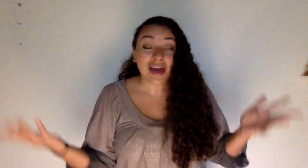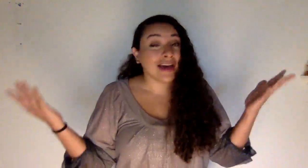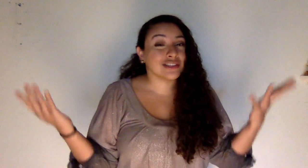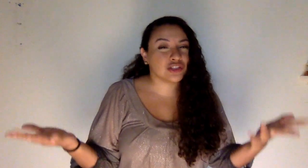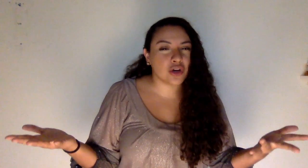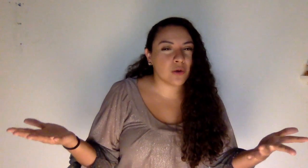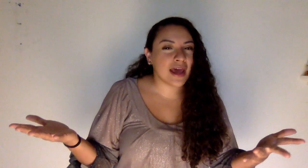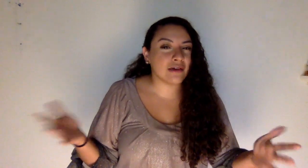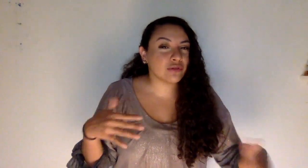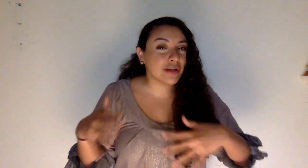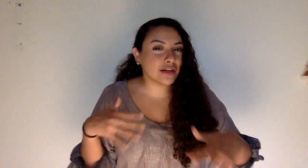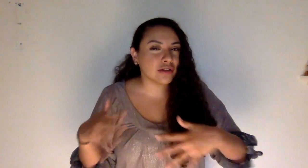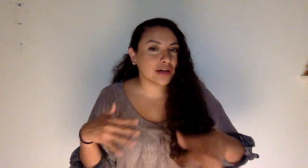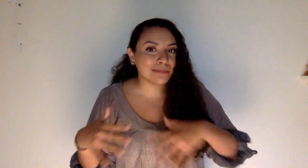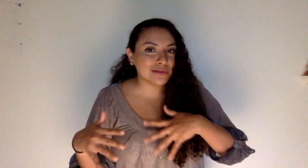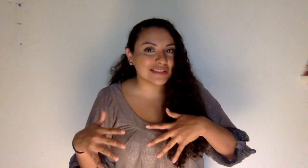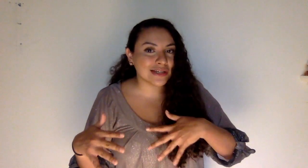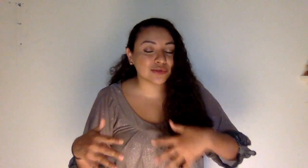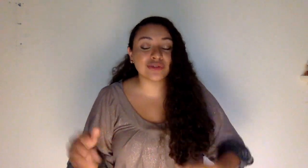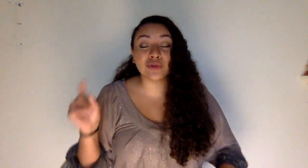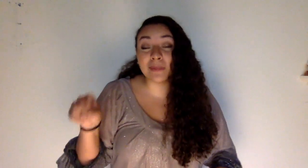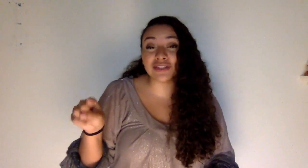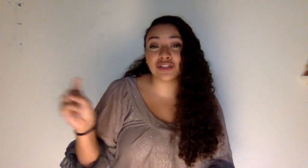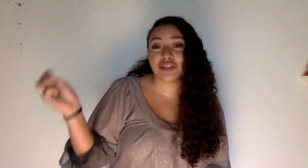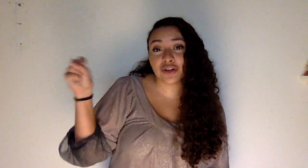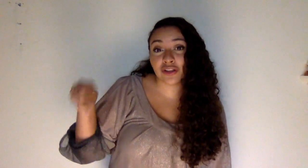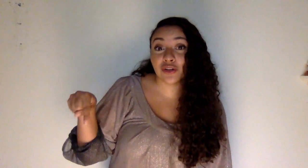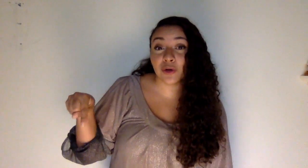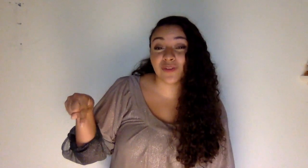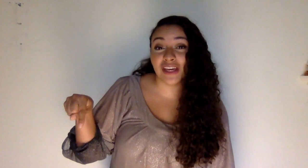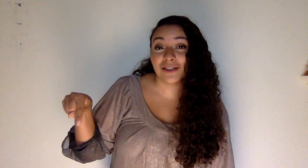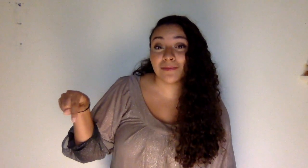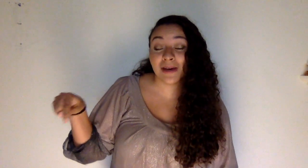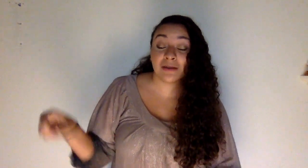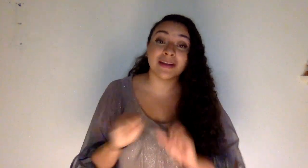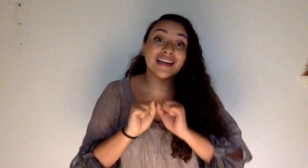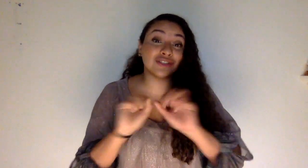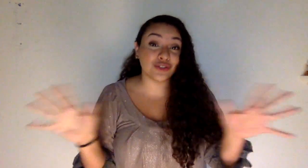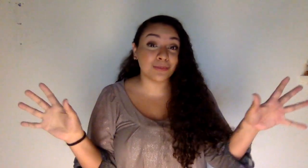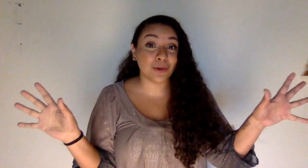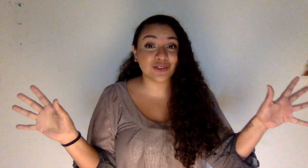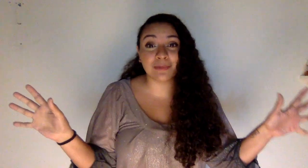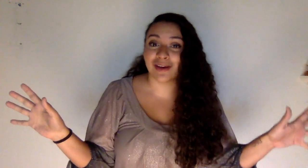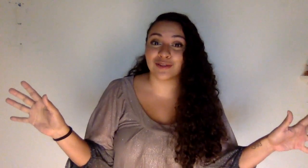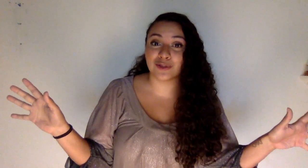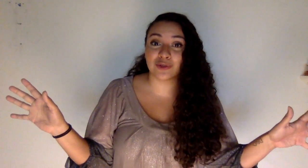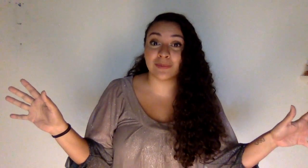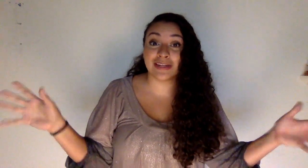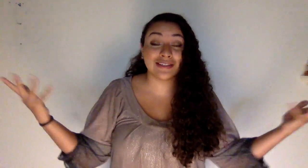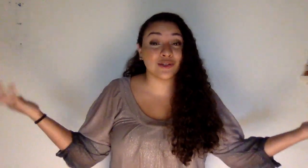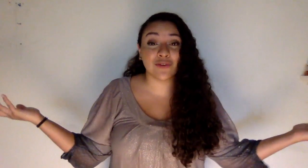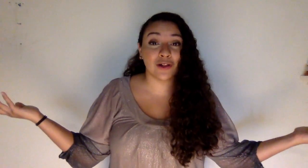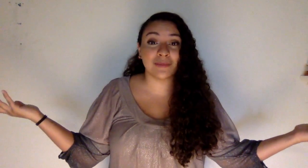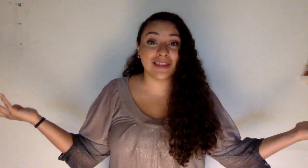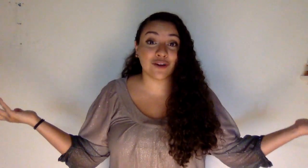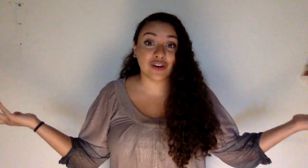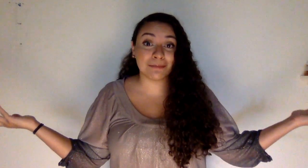I don't have a regular upload schedule so make sure to turn on the notification bell But I do post on my other social media so follow me there for updates